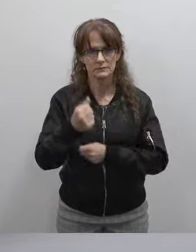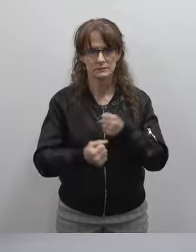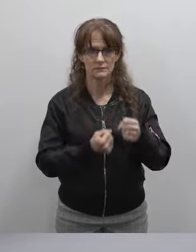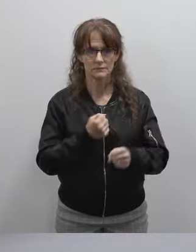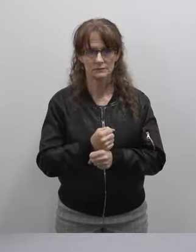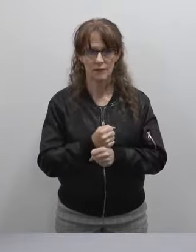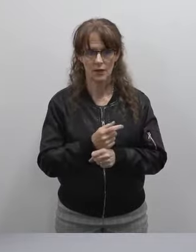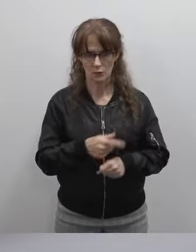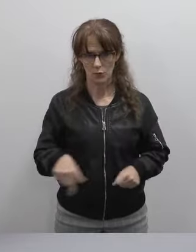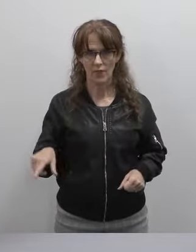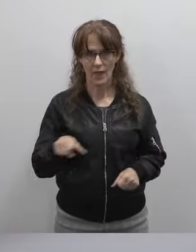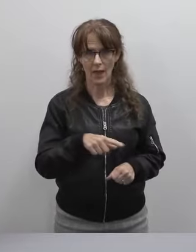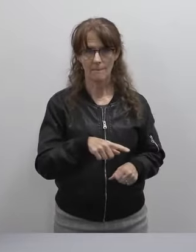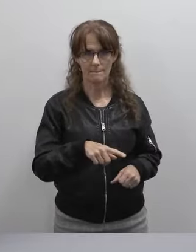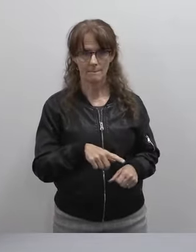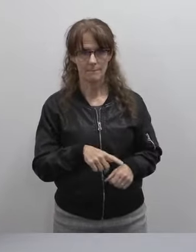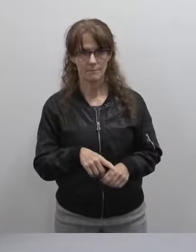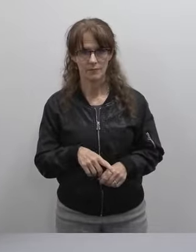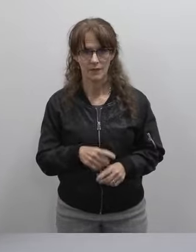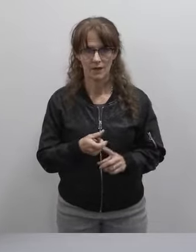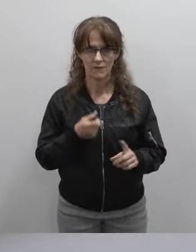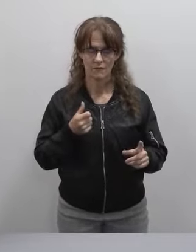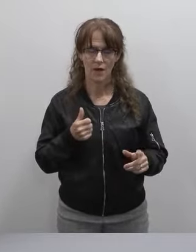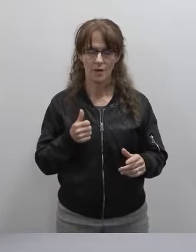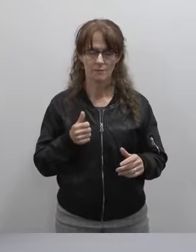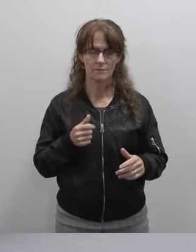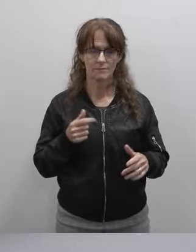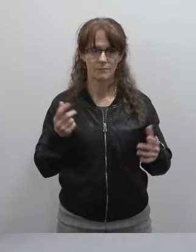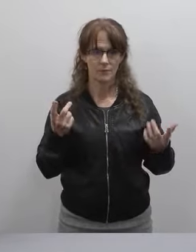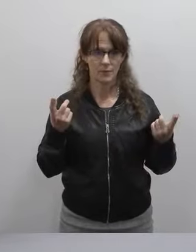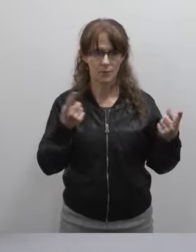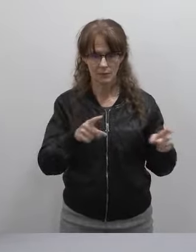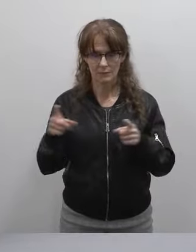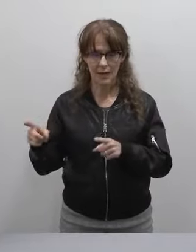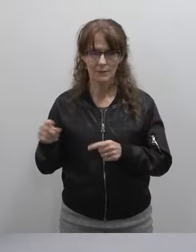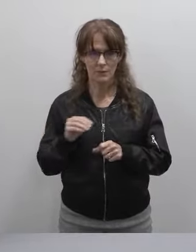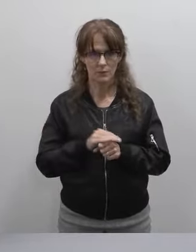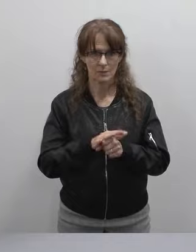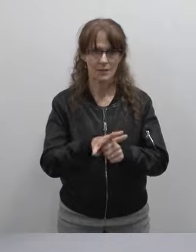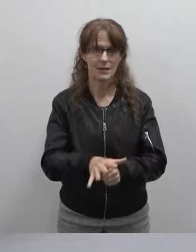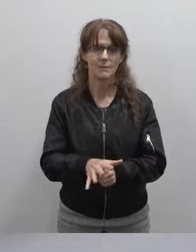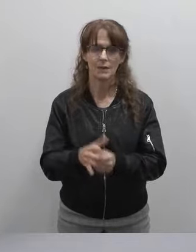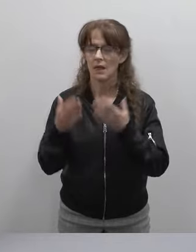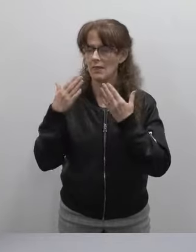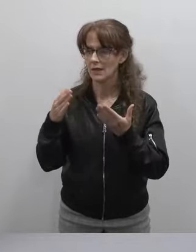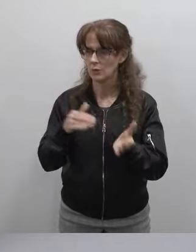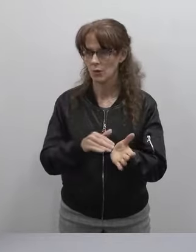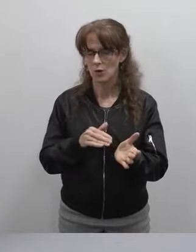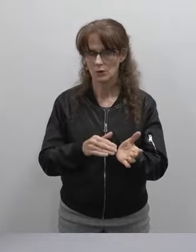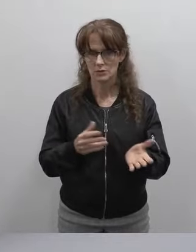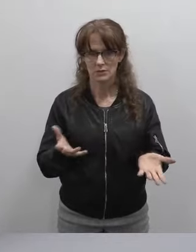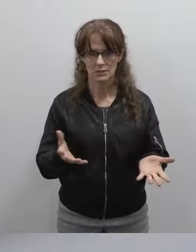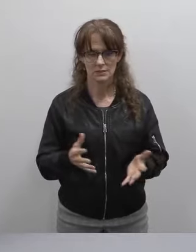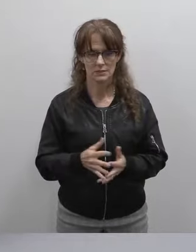to them this year as we come out from under the depths of the pandemic. So thank you to our nurses and I'll end my report there.